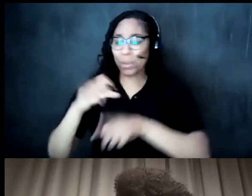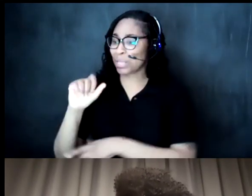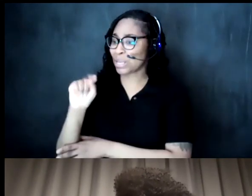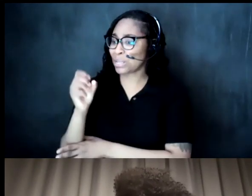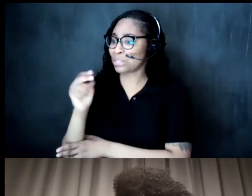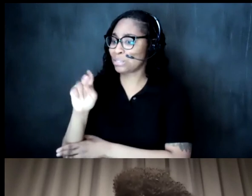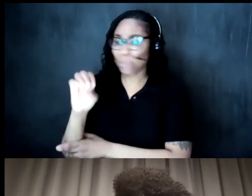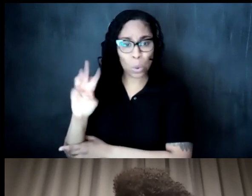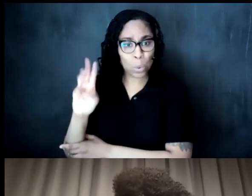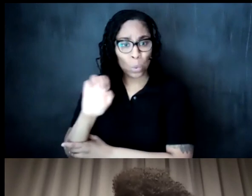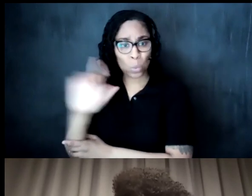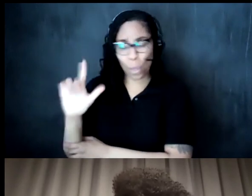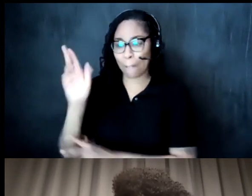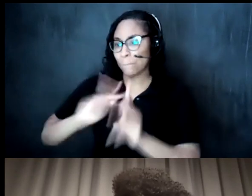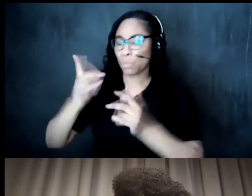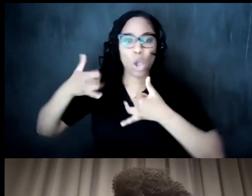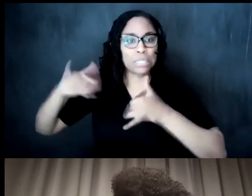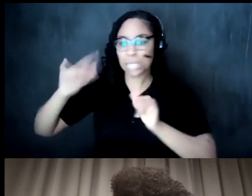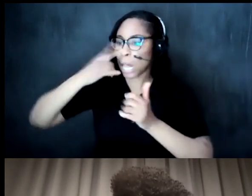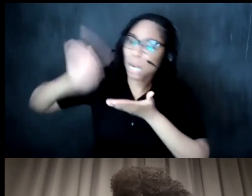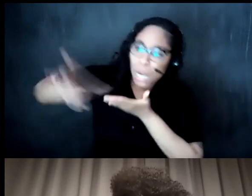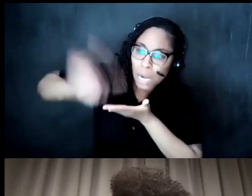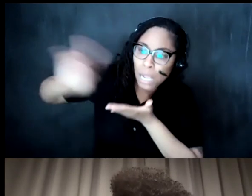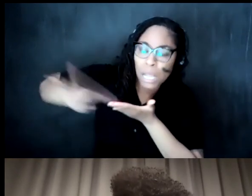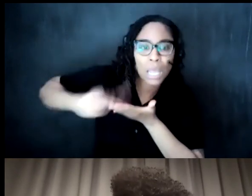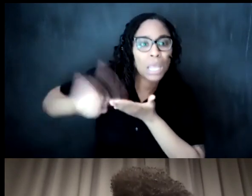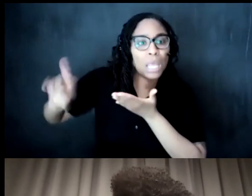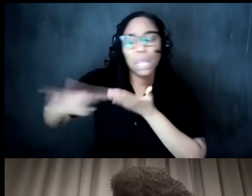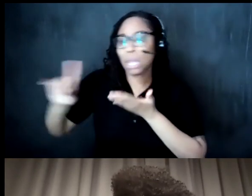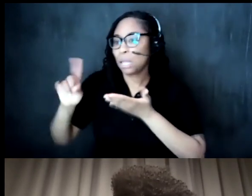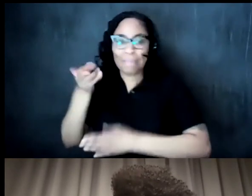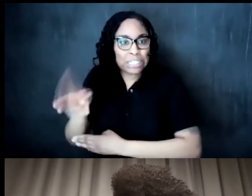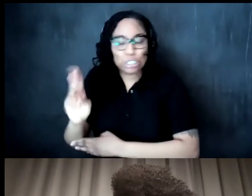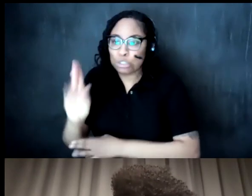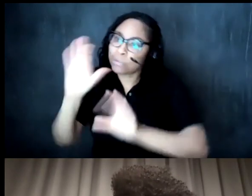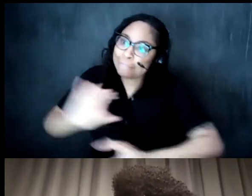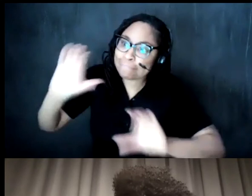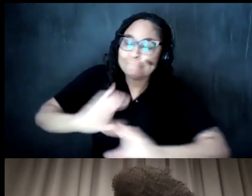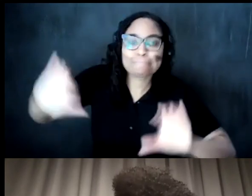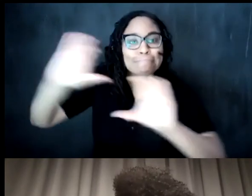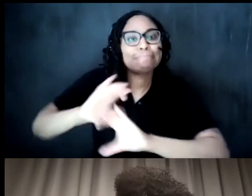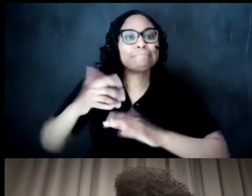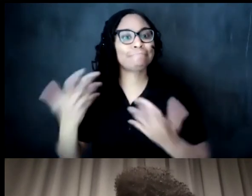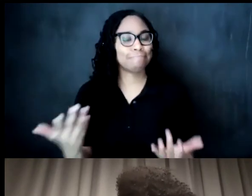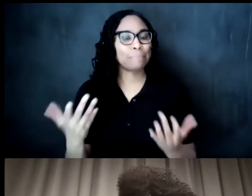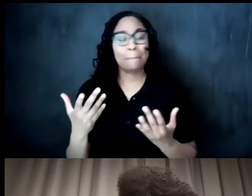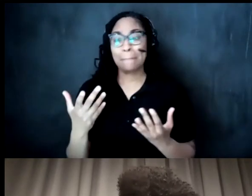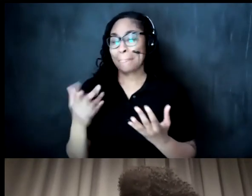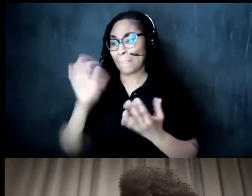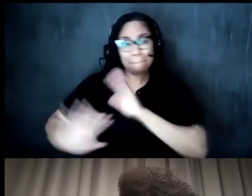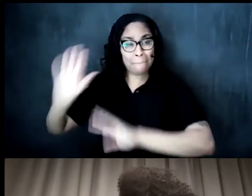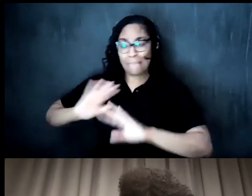um uh you know uh pieces of history um not much was really archived back then that we're still